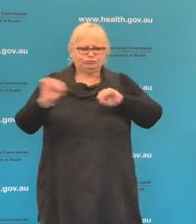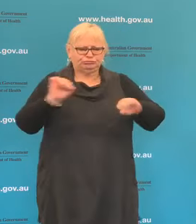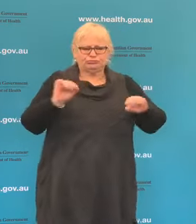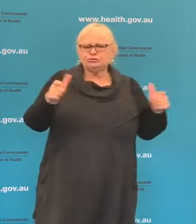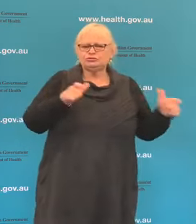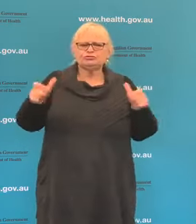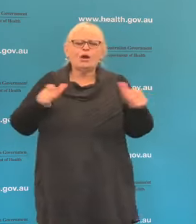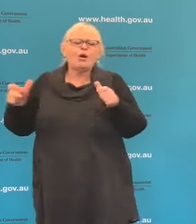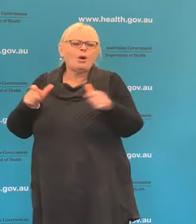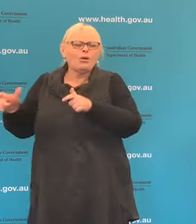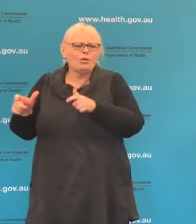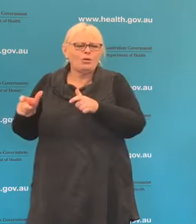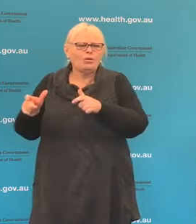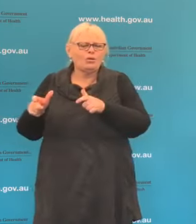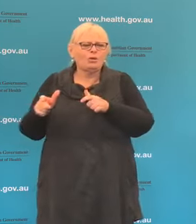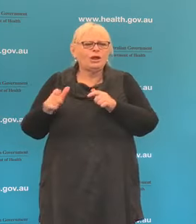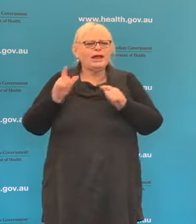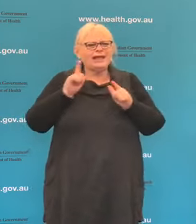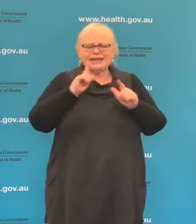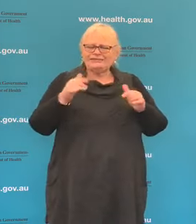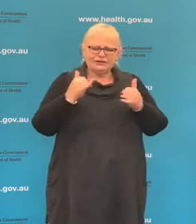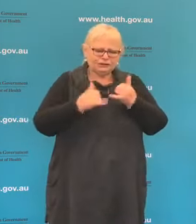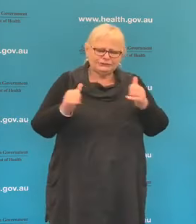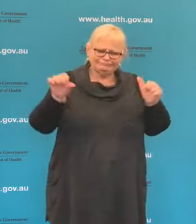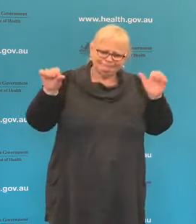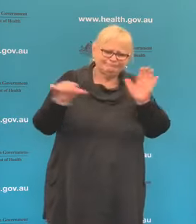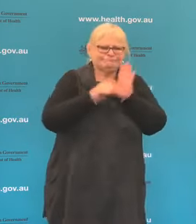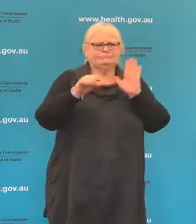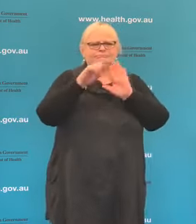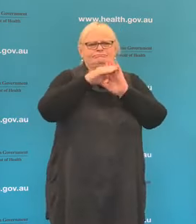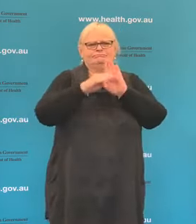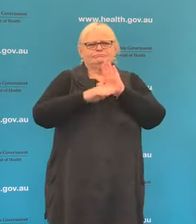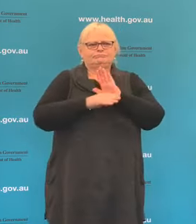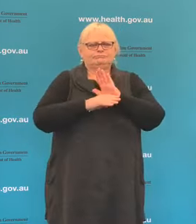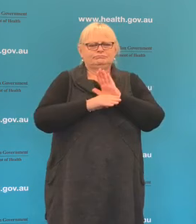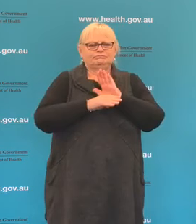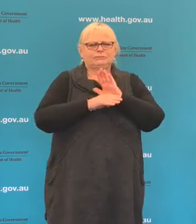been had introduced restrictions like we have in Australia to protect the public